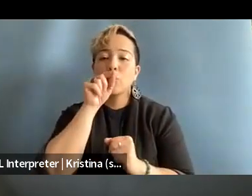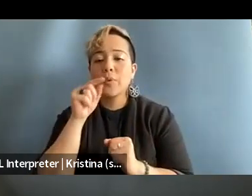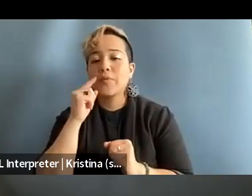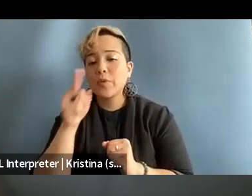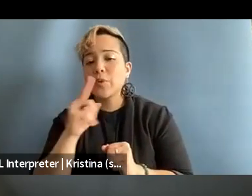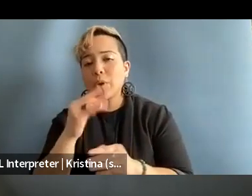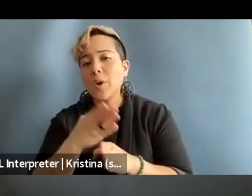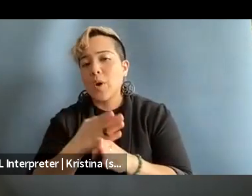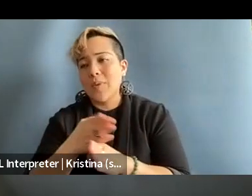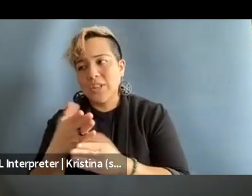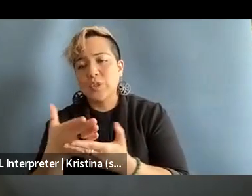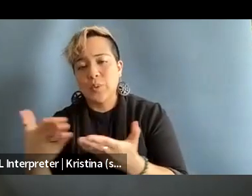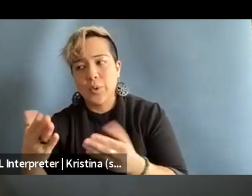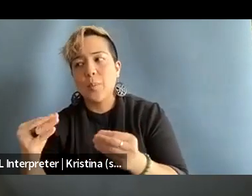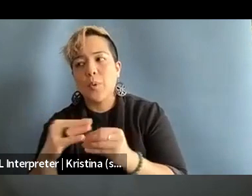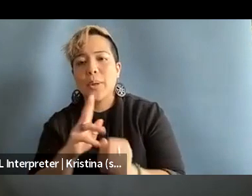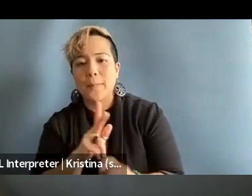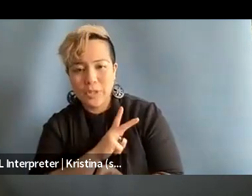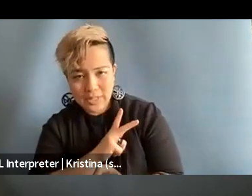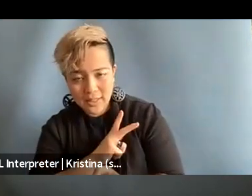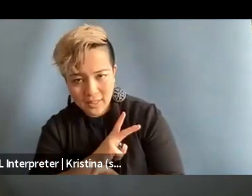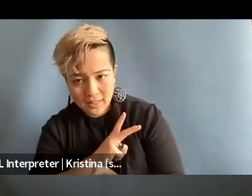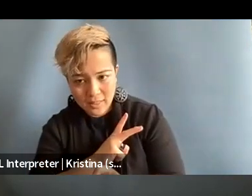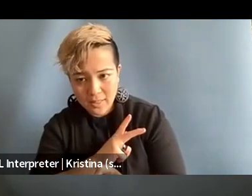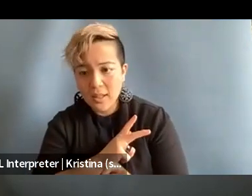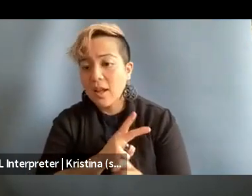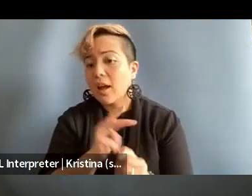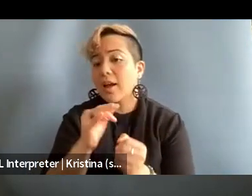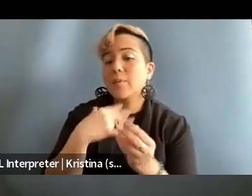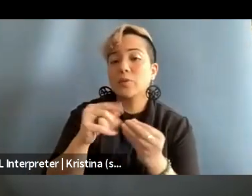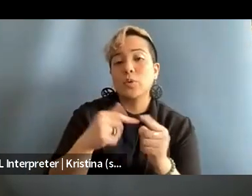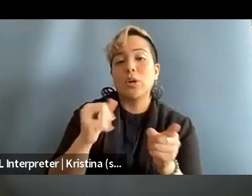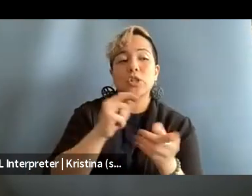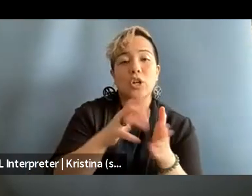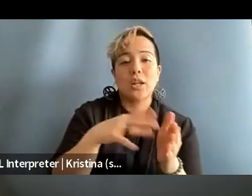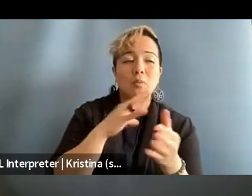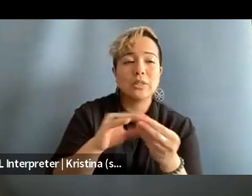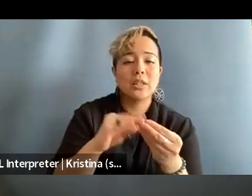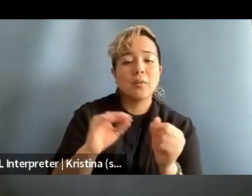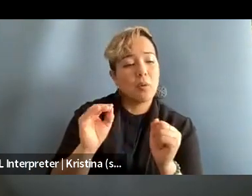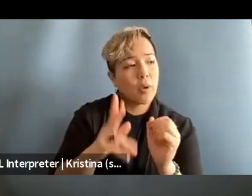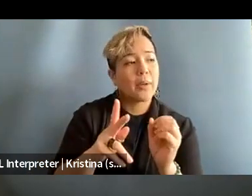professional thing more than personal. If I'm talking to a journalist I would say, okay, this is great,